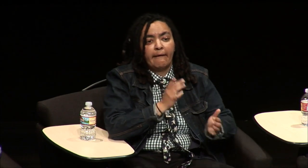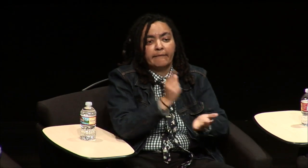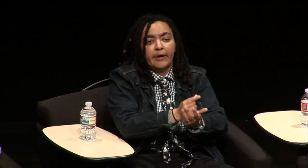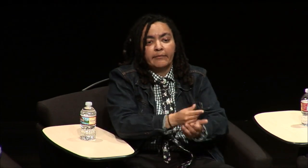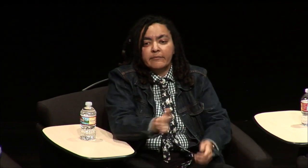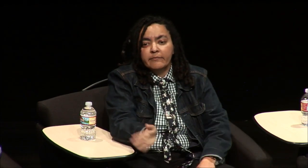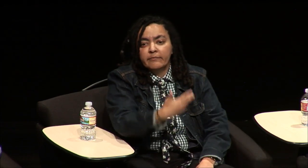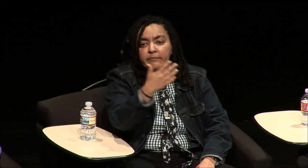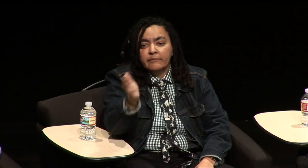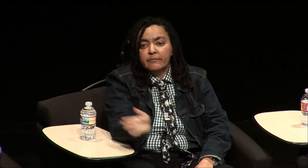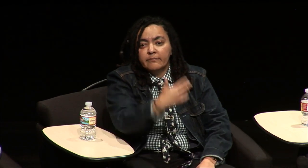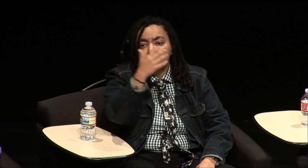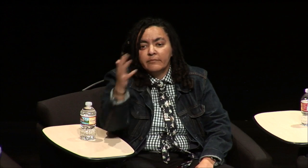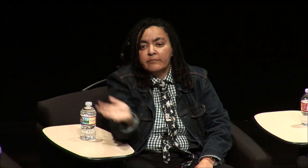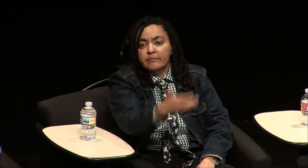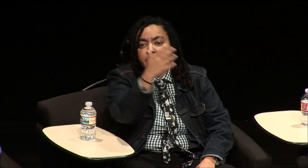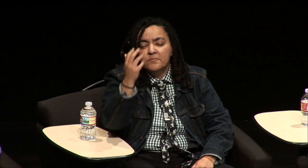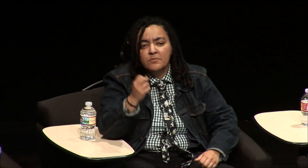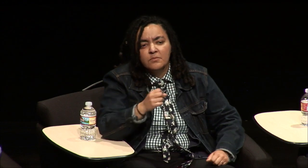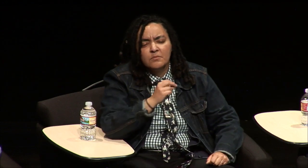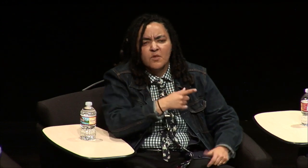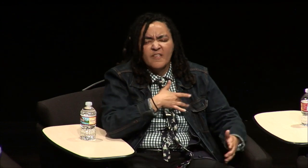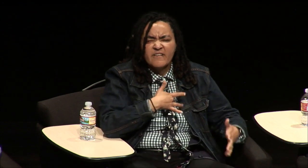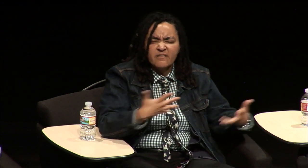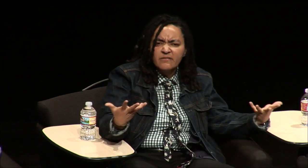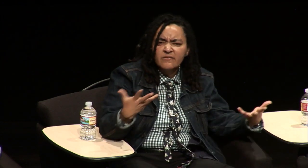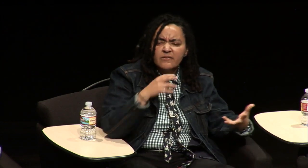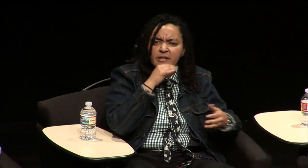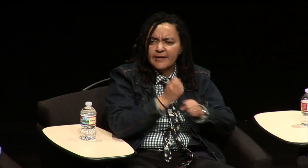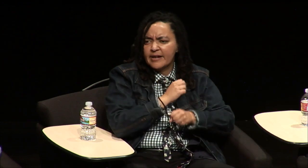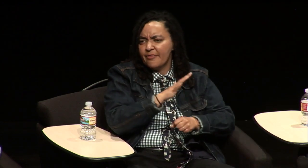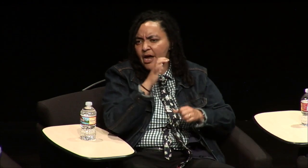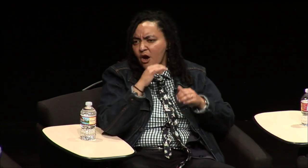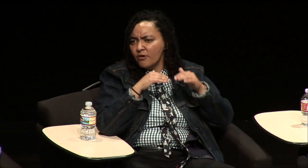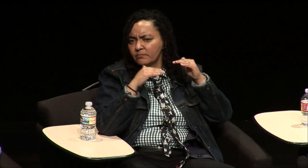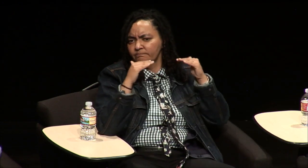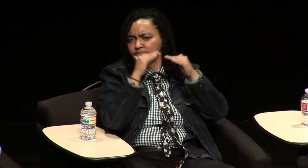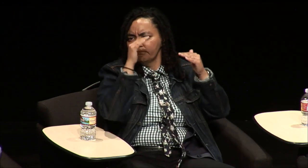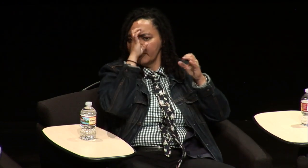there's nothing stimulating about that environment educationally so